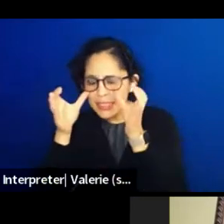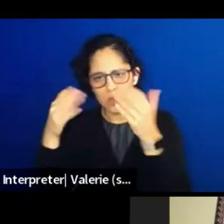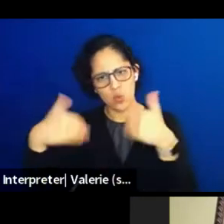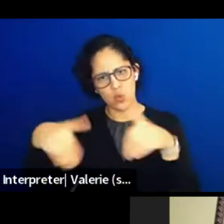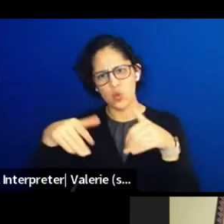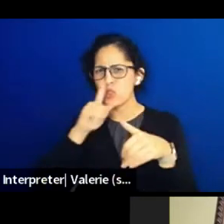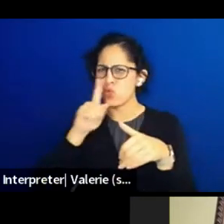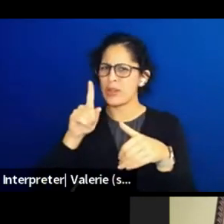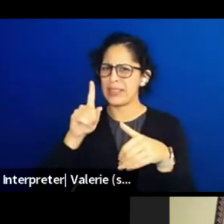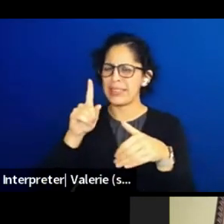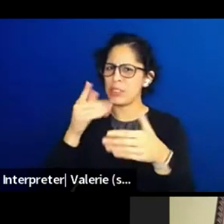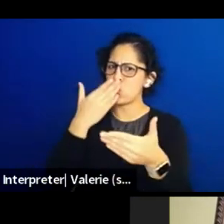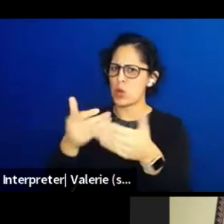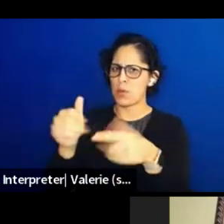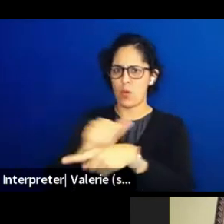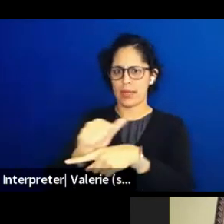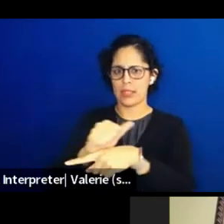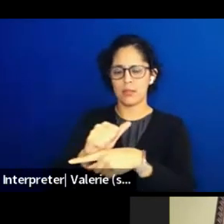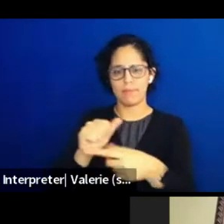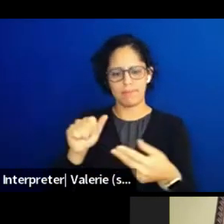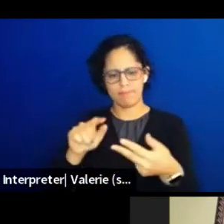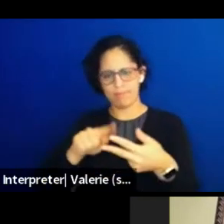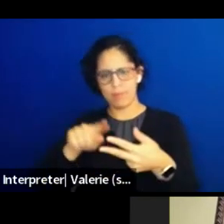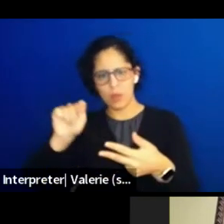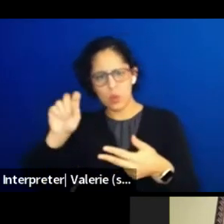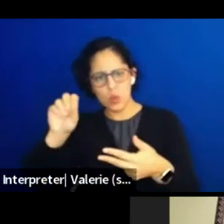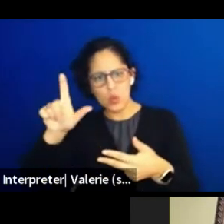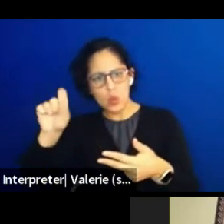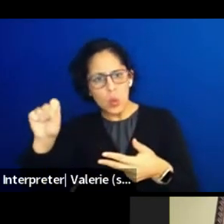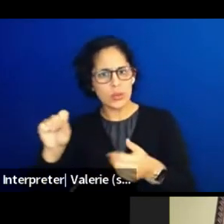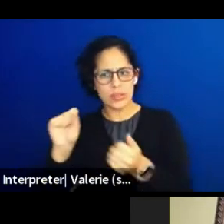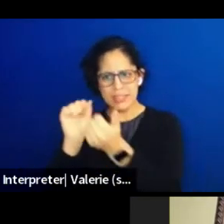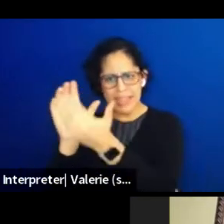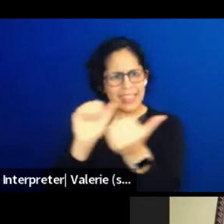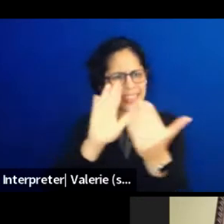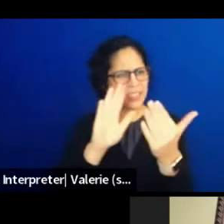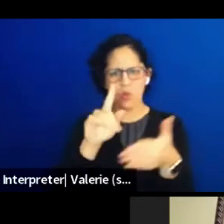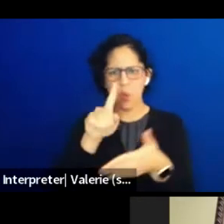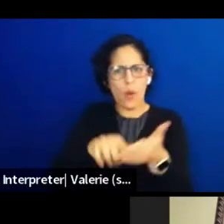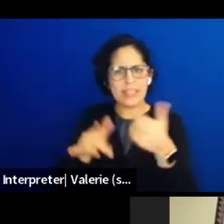and tactics that's available, art is especially important to me and my colleagues,